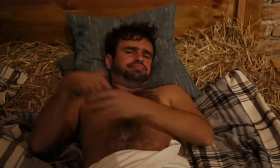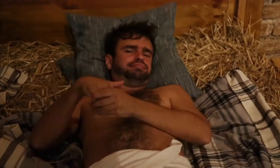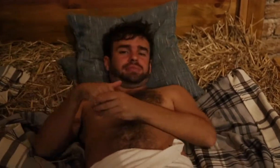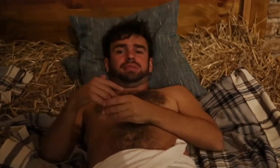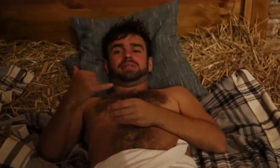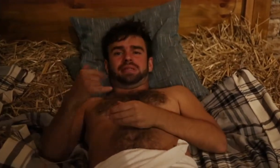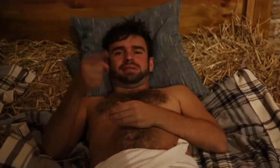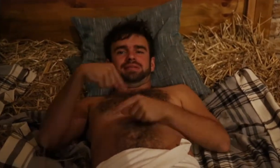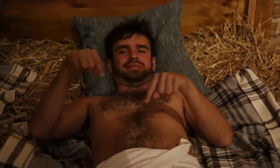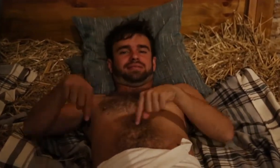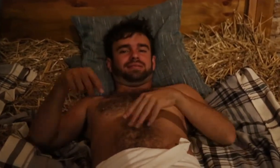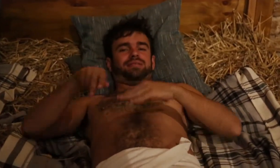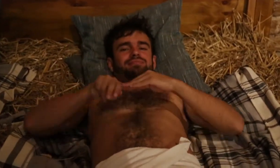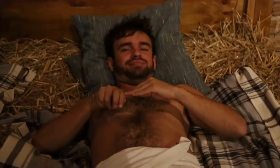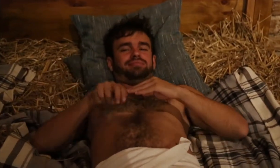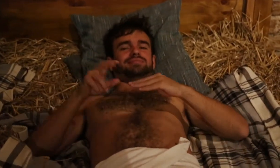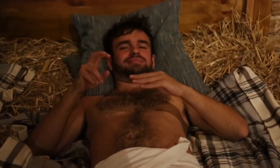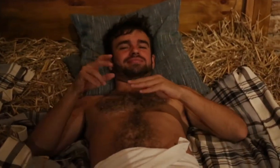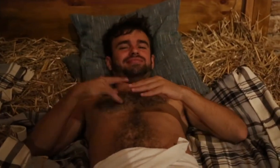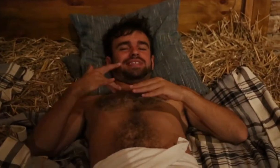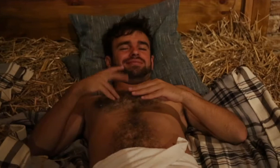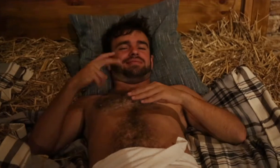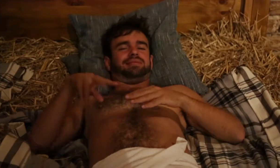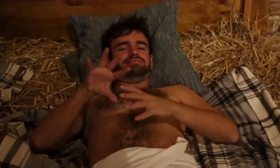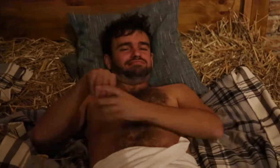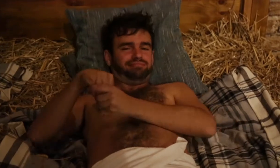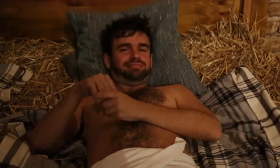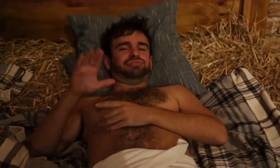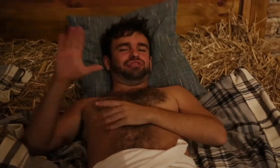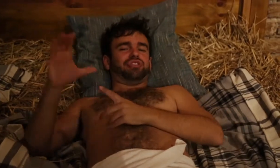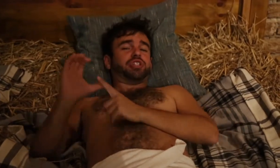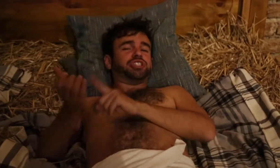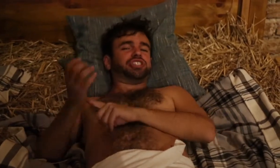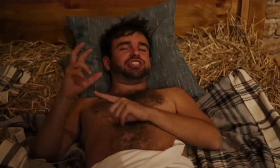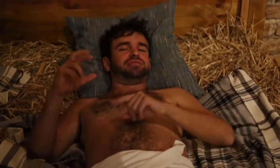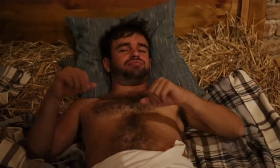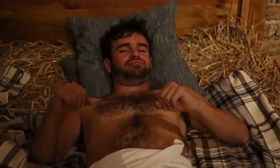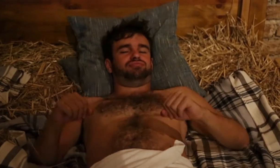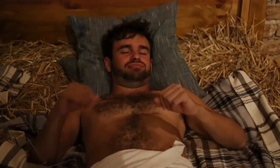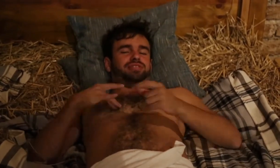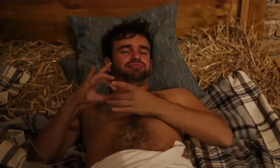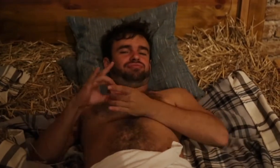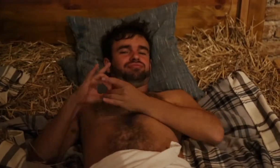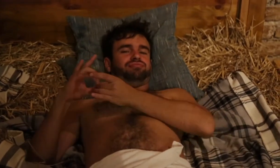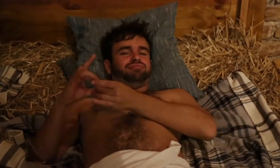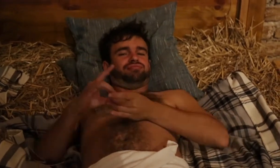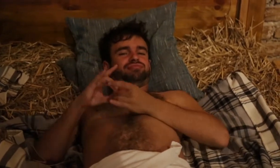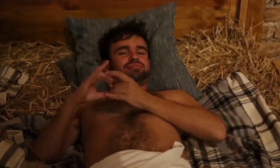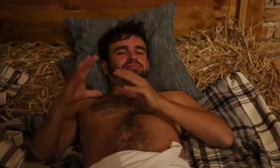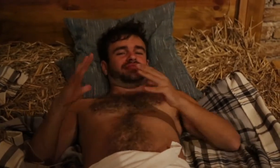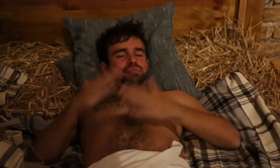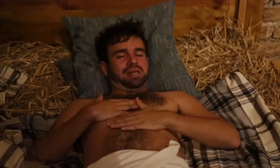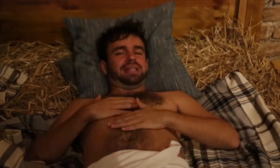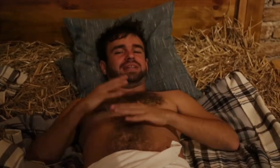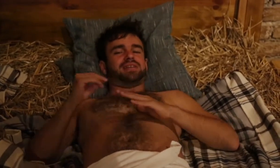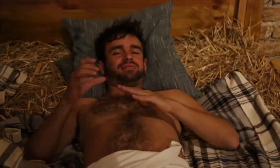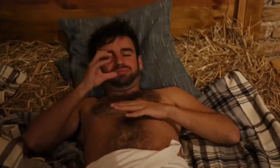Involving with the beer spa is a proper way to be part of the beer culture here. It gives you the connection feeling.